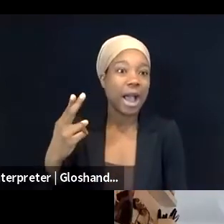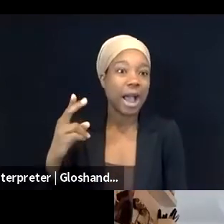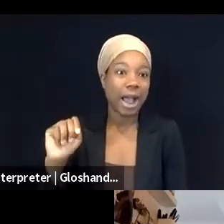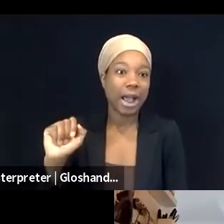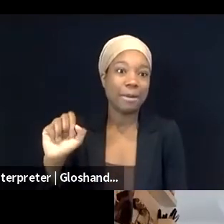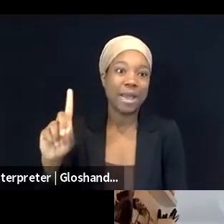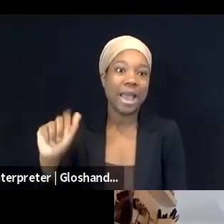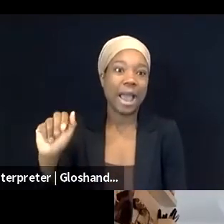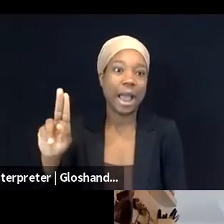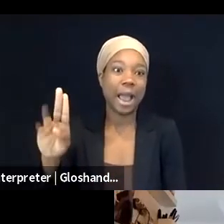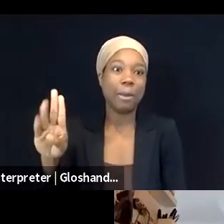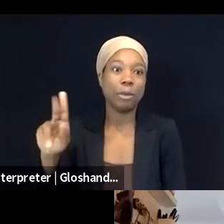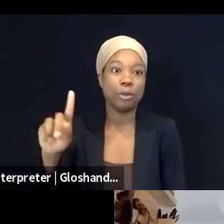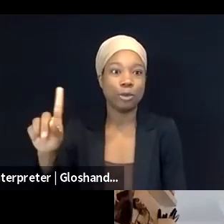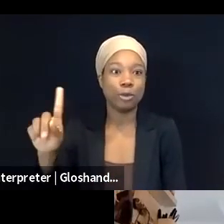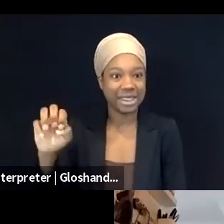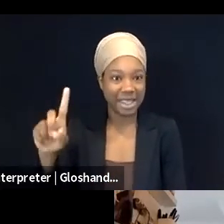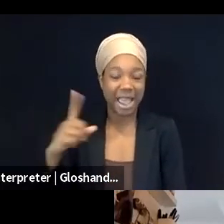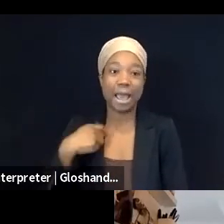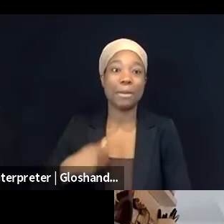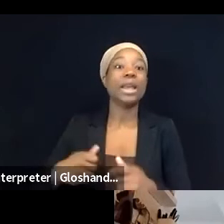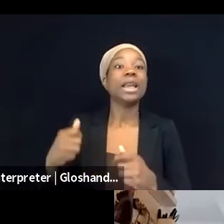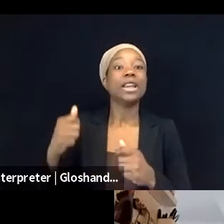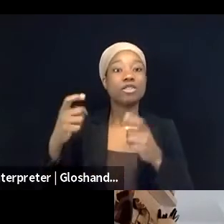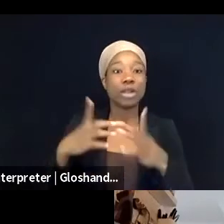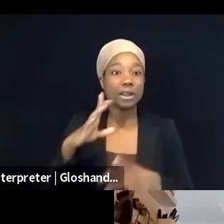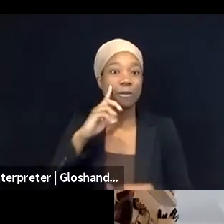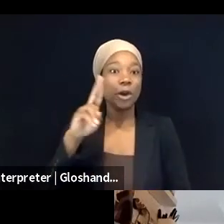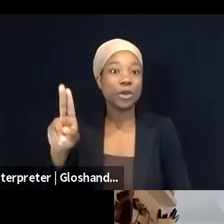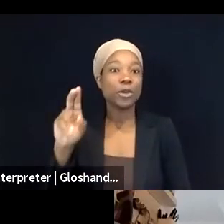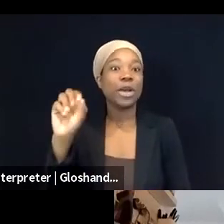AKA USCPR, and one of the reasons I'm most excited about